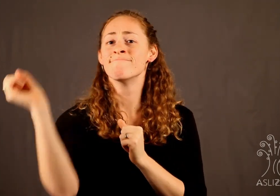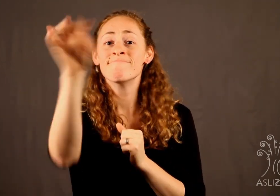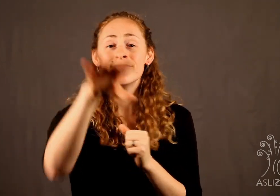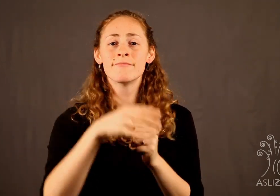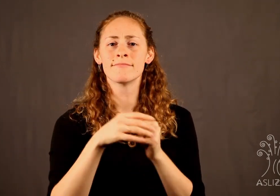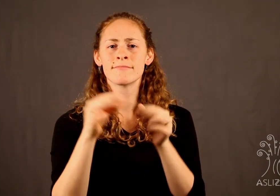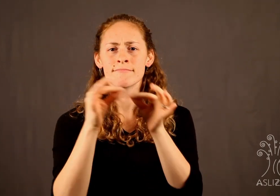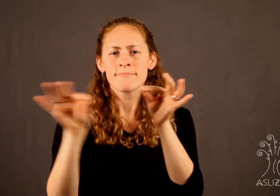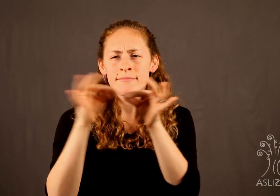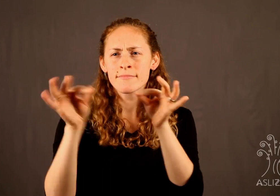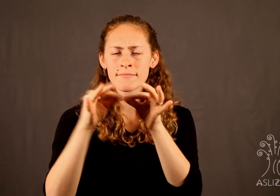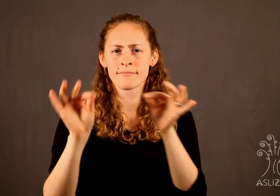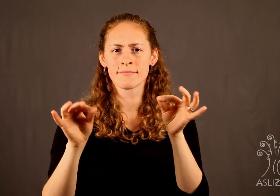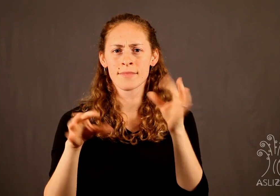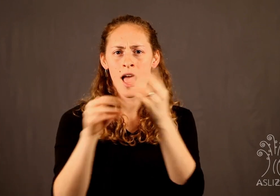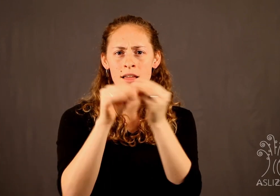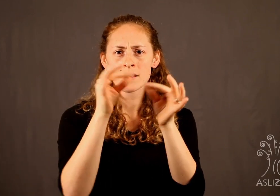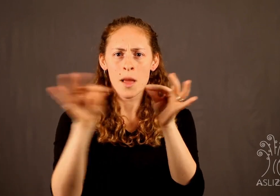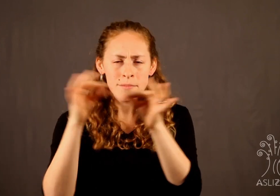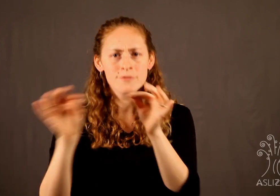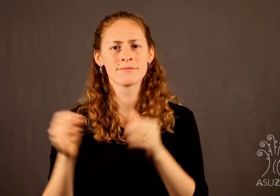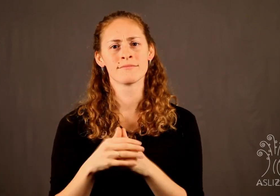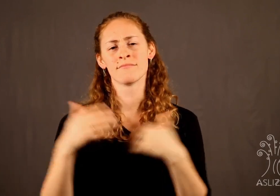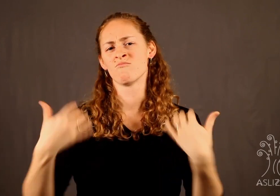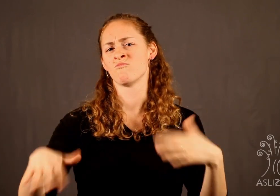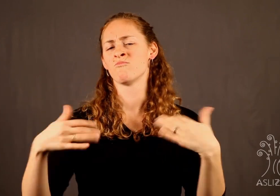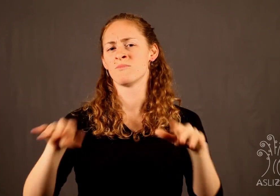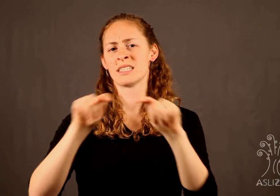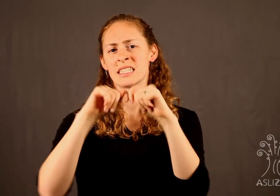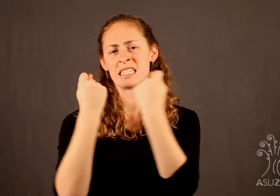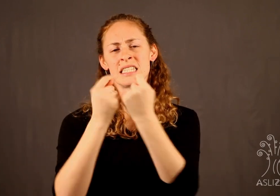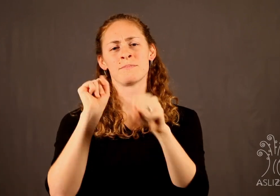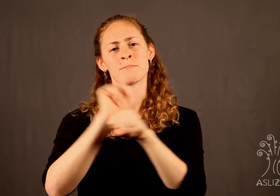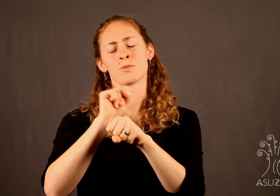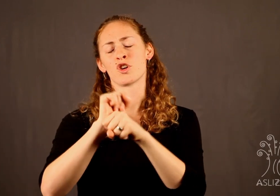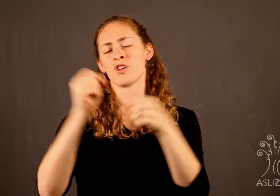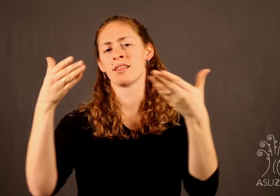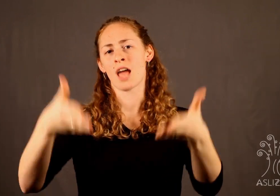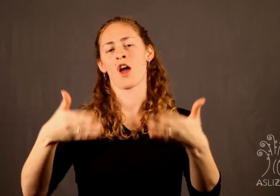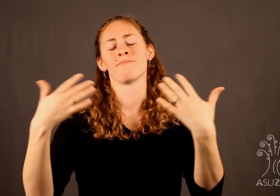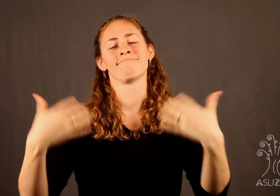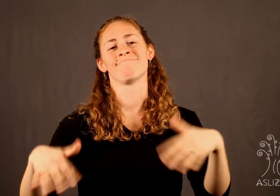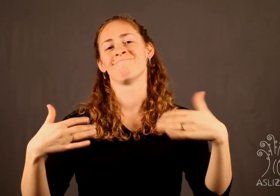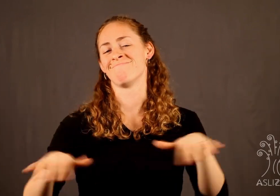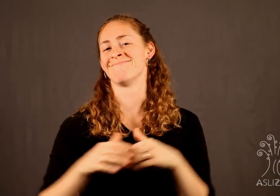The whole procedure depicts team effort for every video.